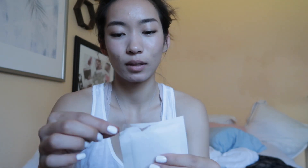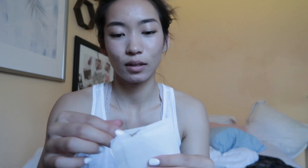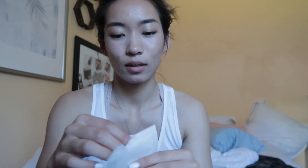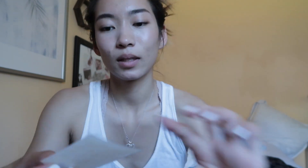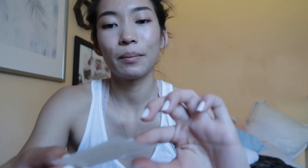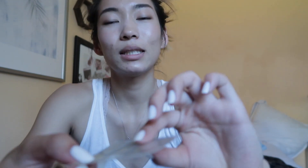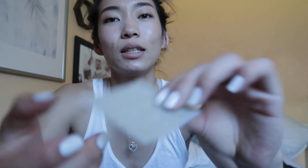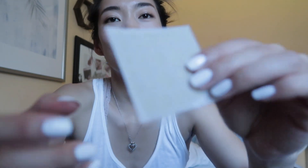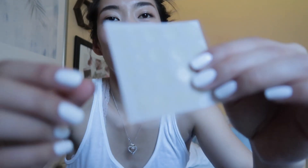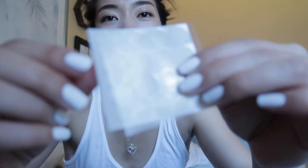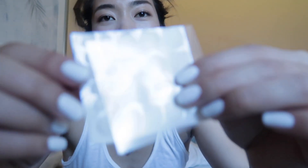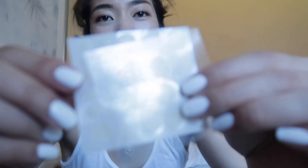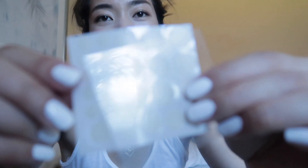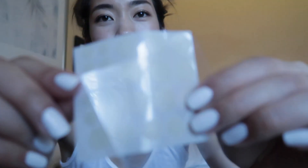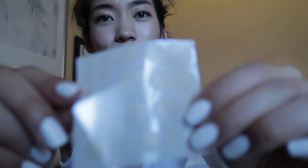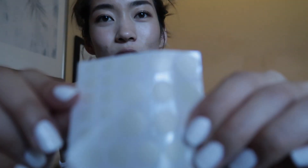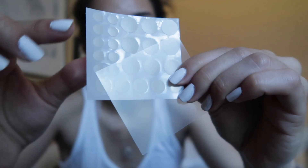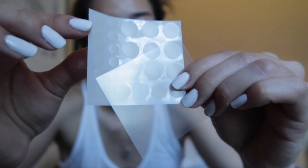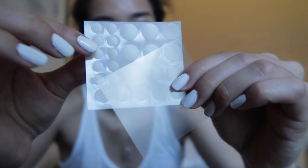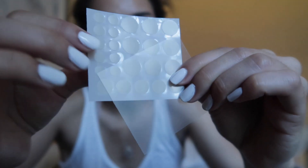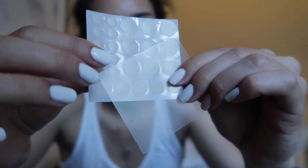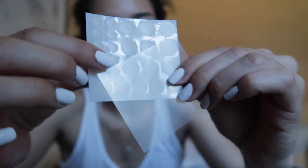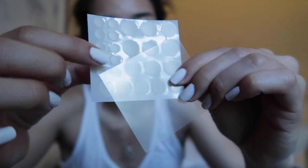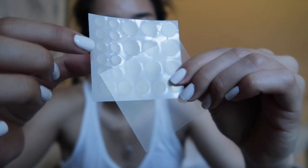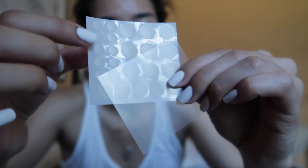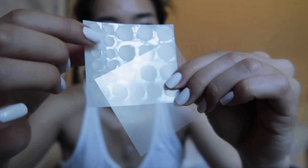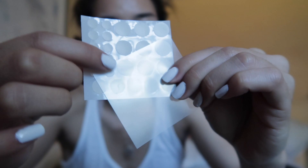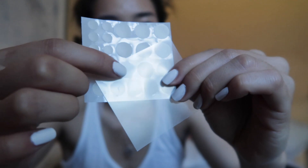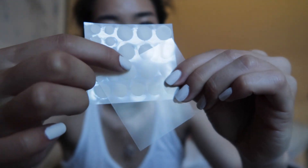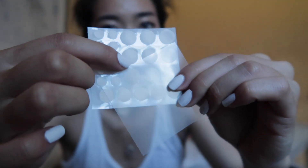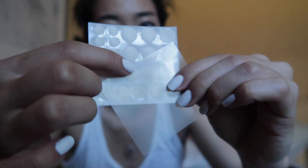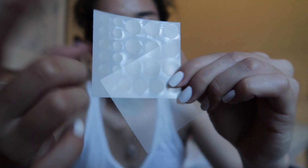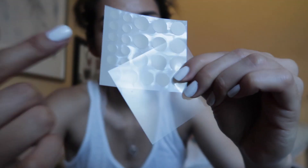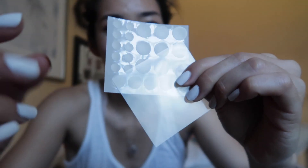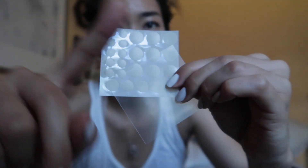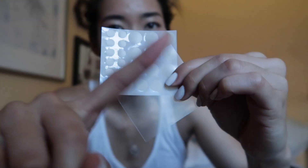basically you get all these little all these little of dot things and they come in different